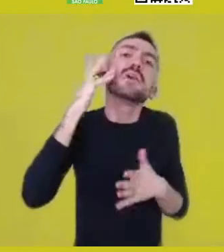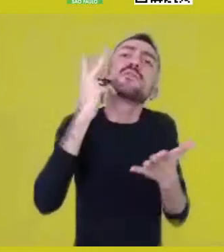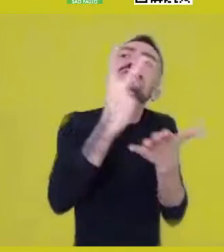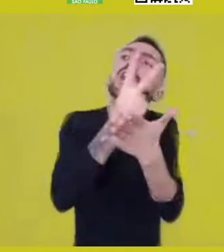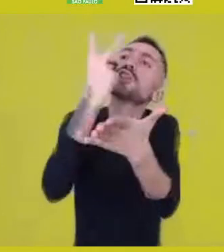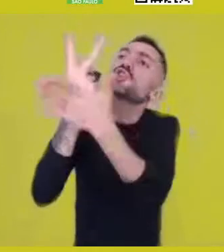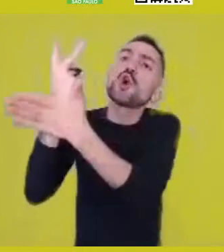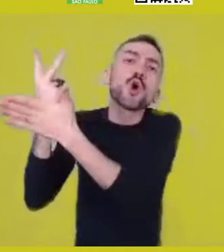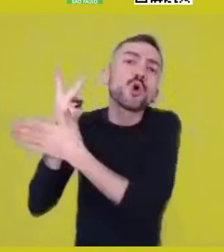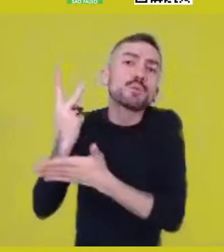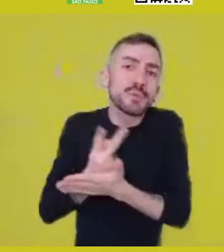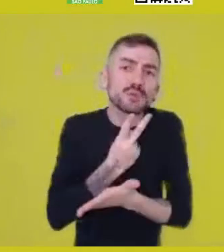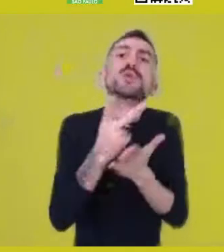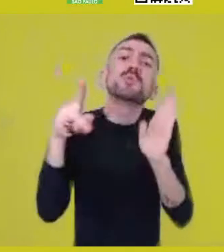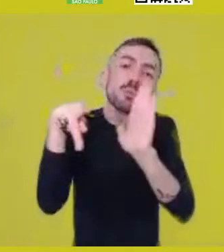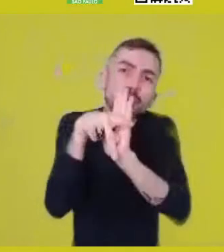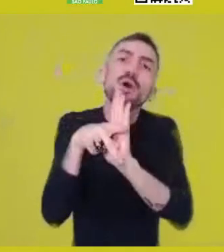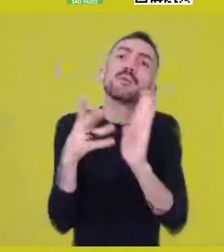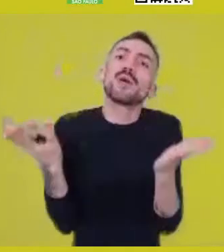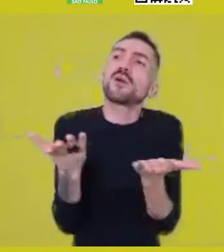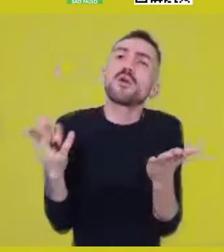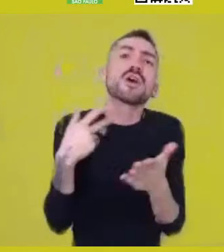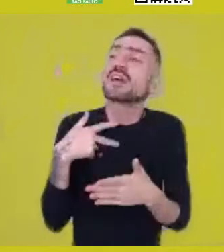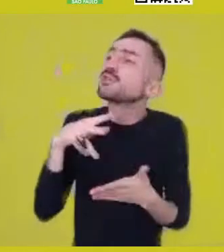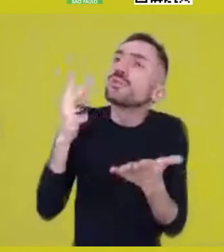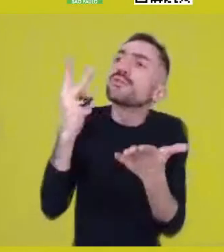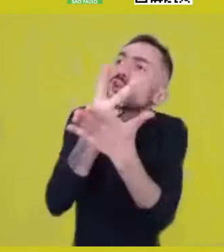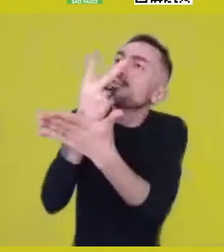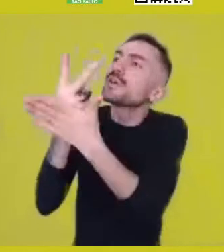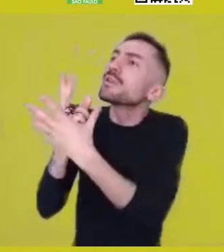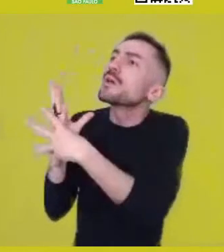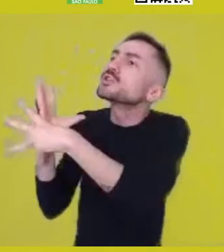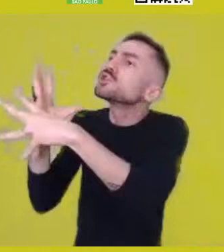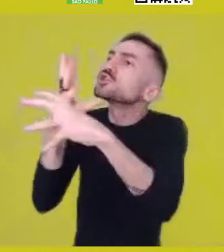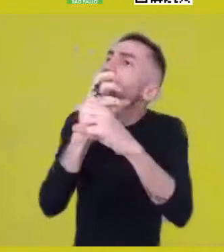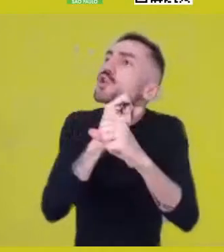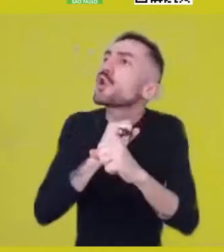of the totality, understanding that it is an individual perspective,